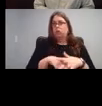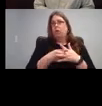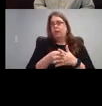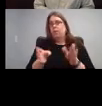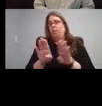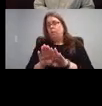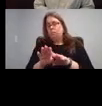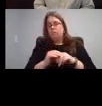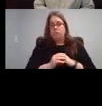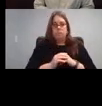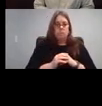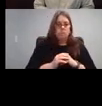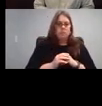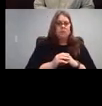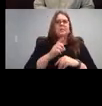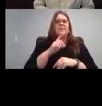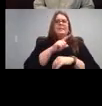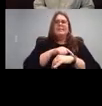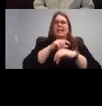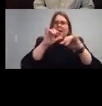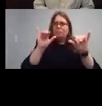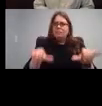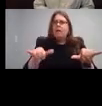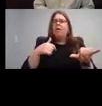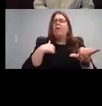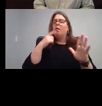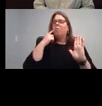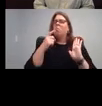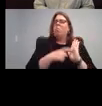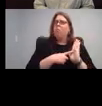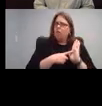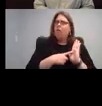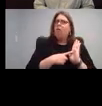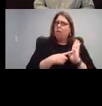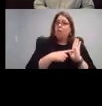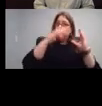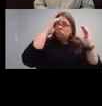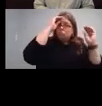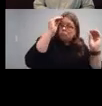And at the same time, I noticed that educators and parents were